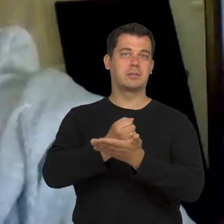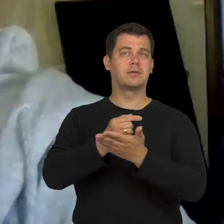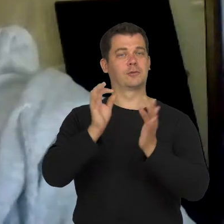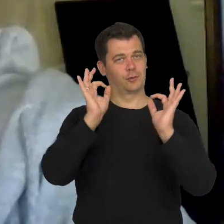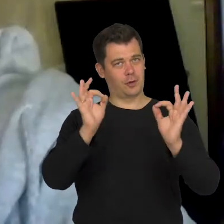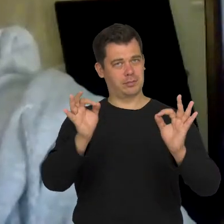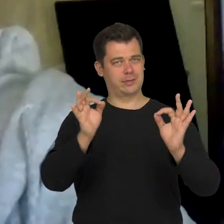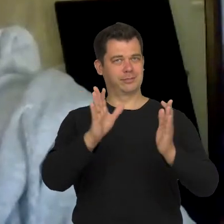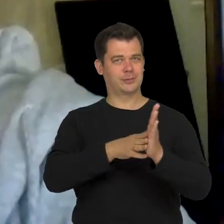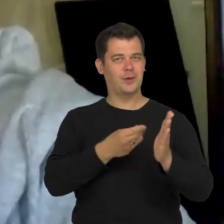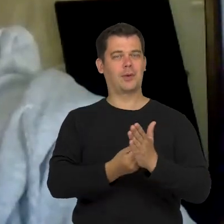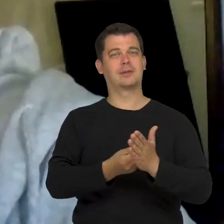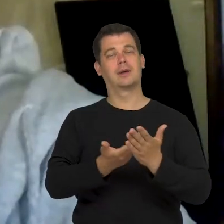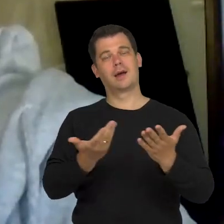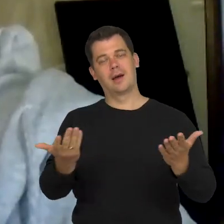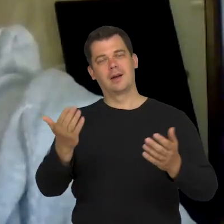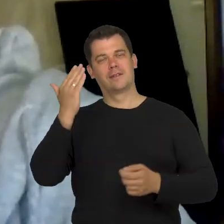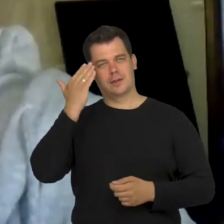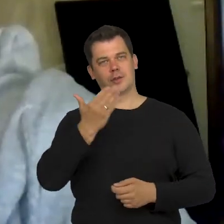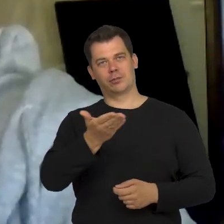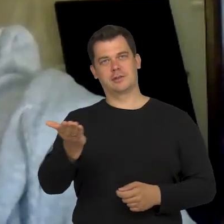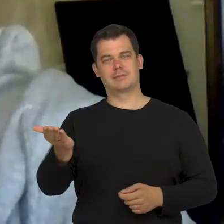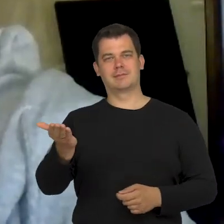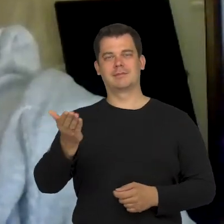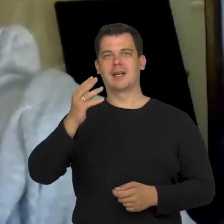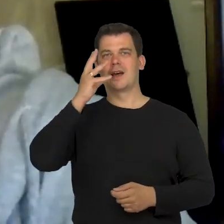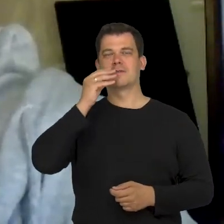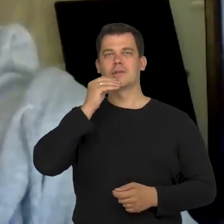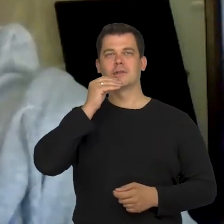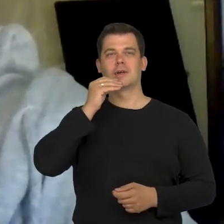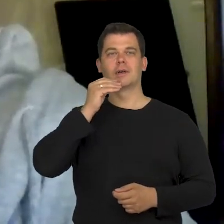and on the other, we know it's hard.